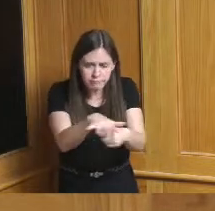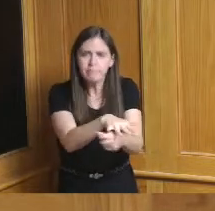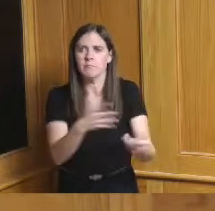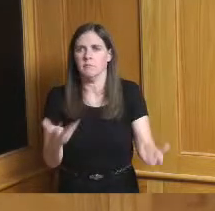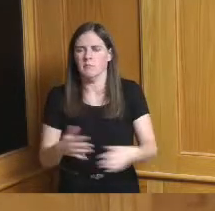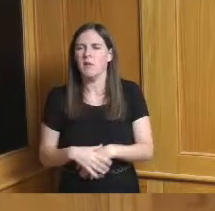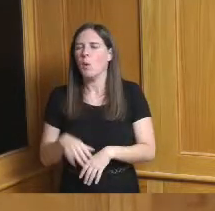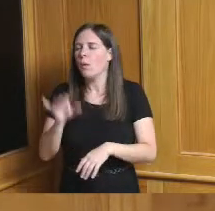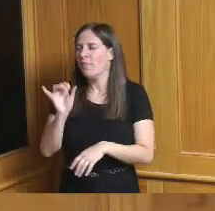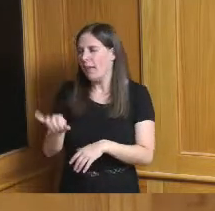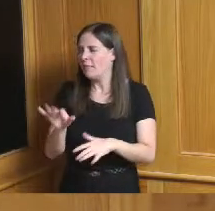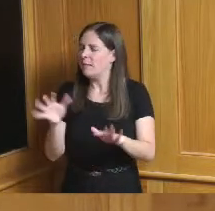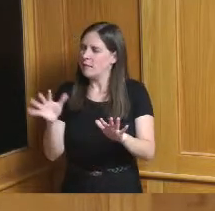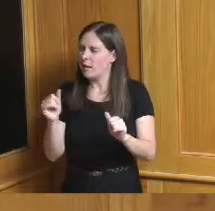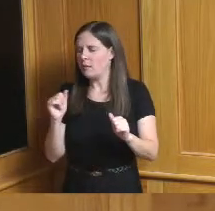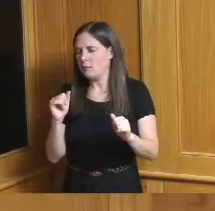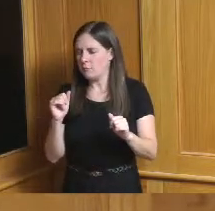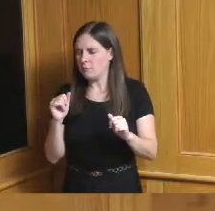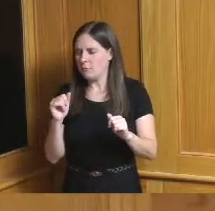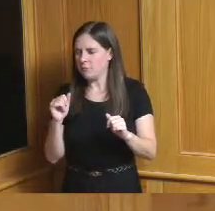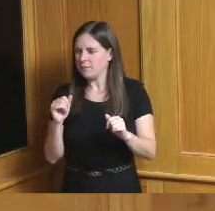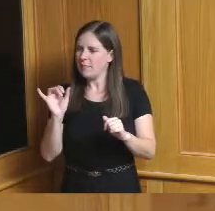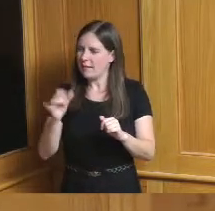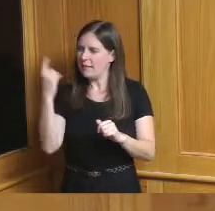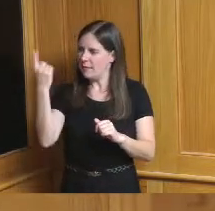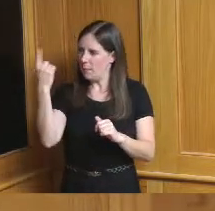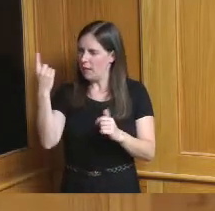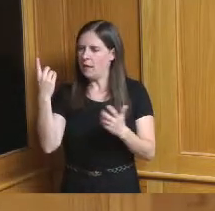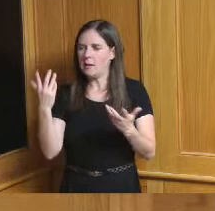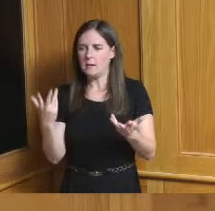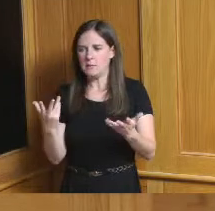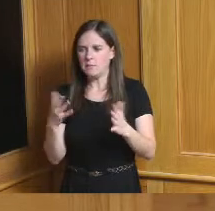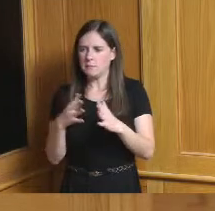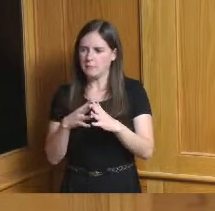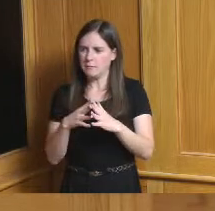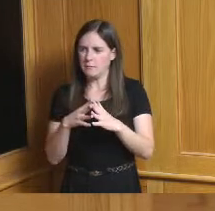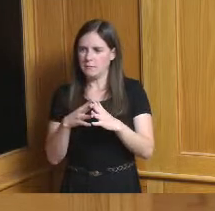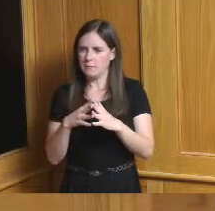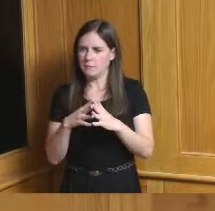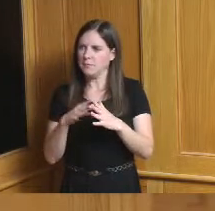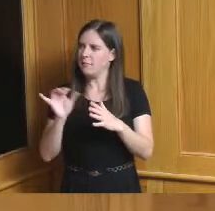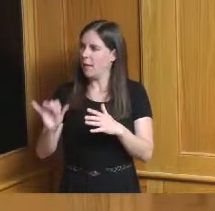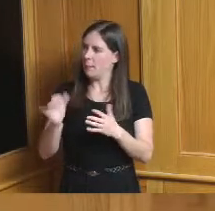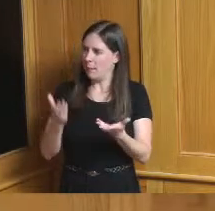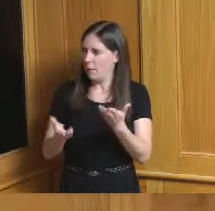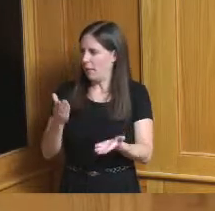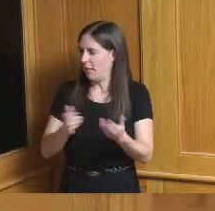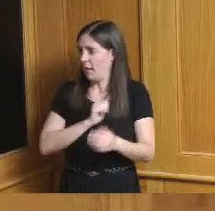anyway that's kind of something that maybe the short administrator and his team or whatever